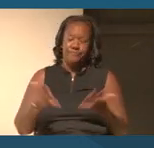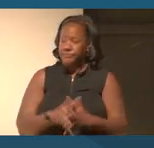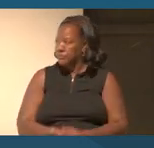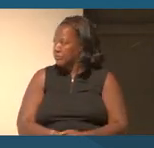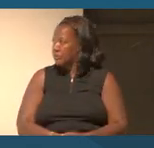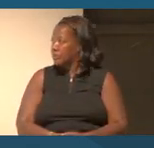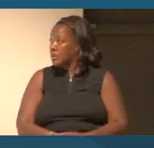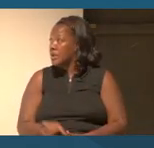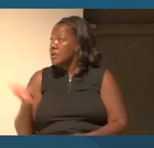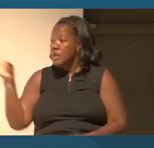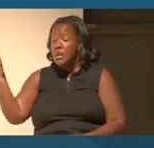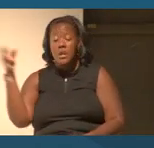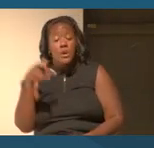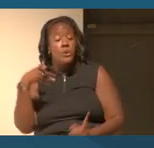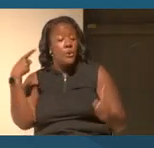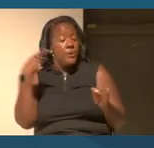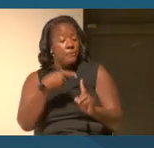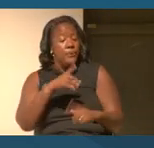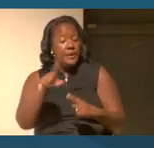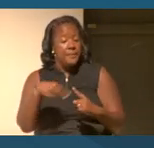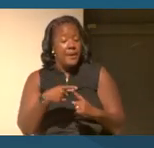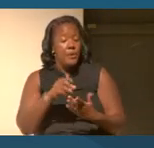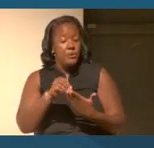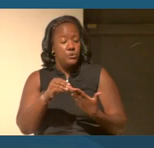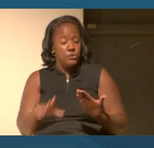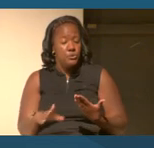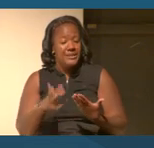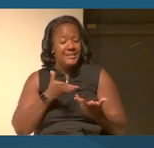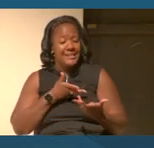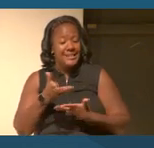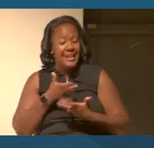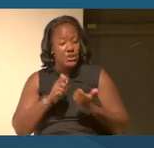being able to engage with the history on a personal level is a really important one.